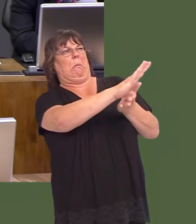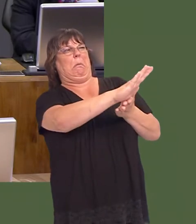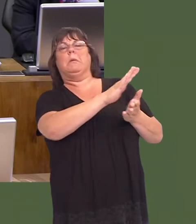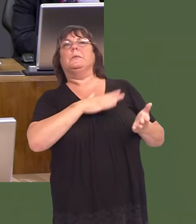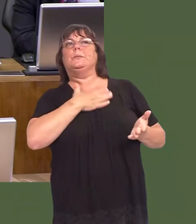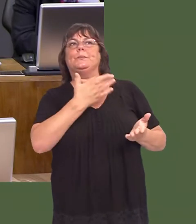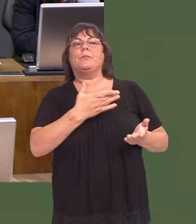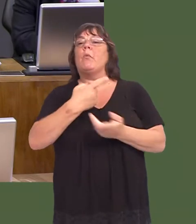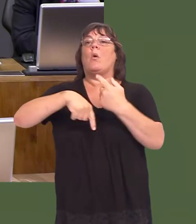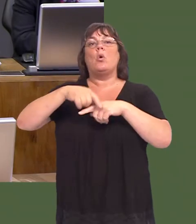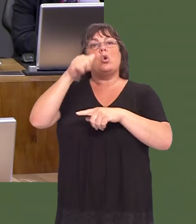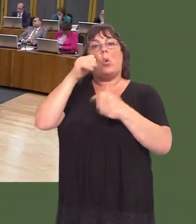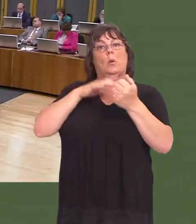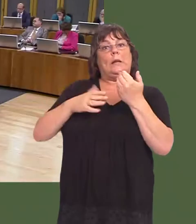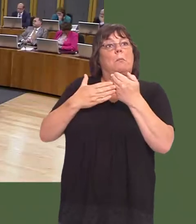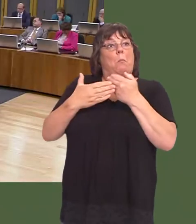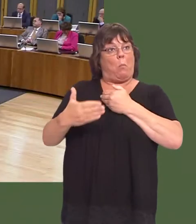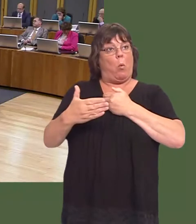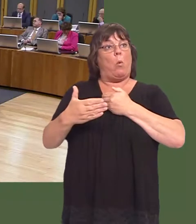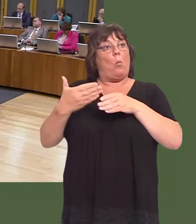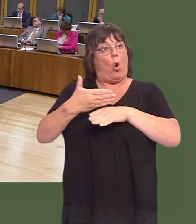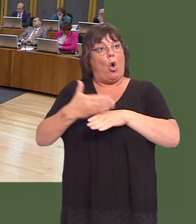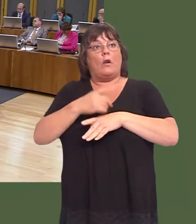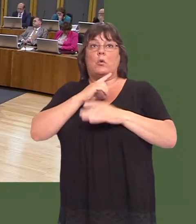We know that there is more work to be done in terms of increasing the amount of tree